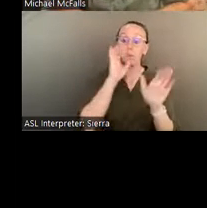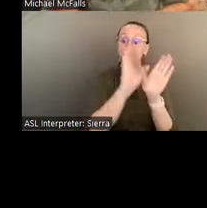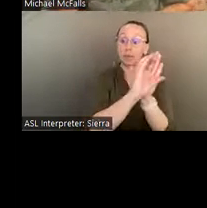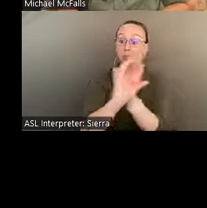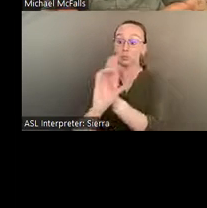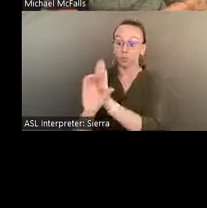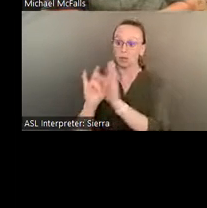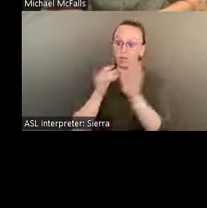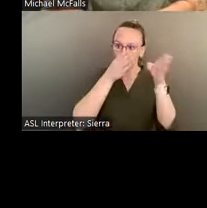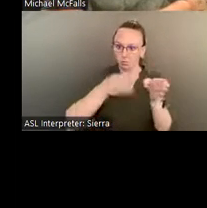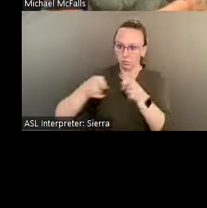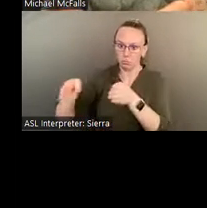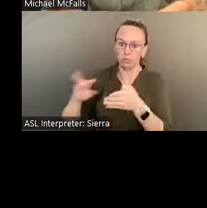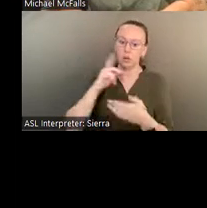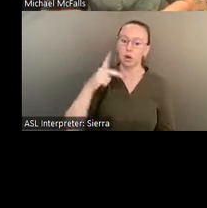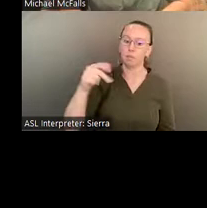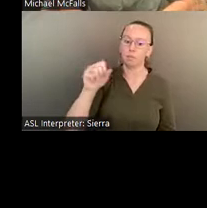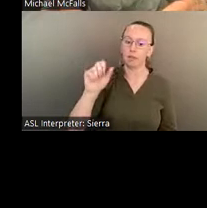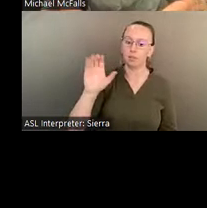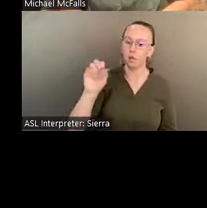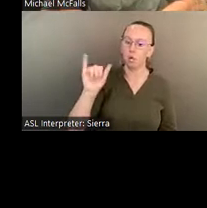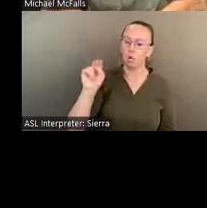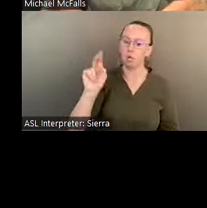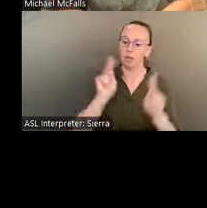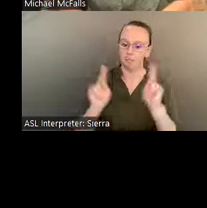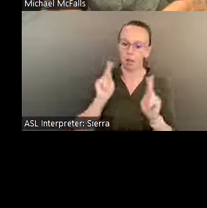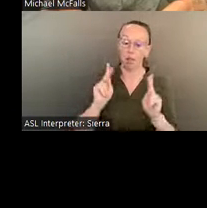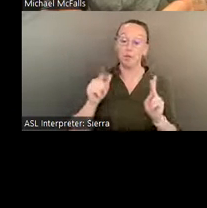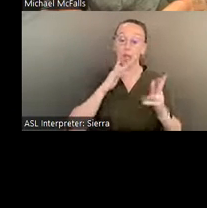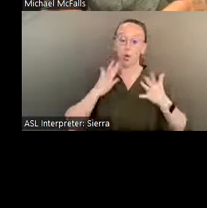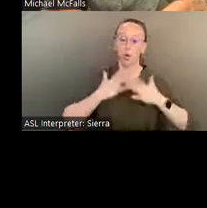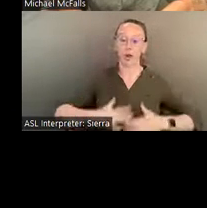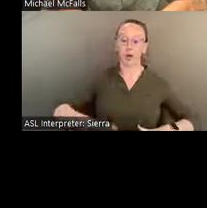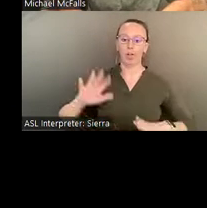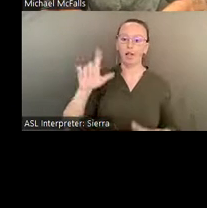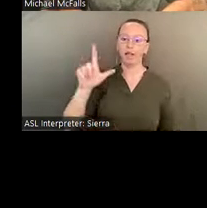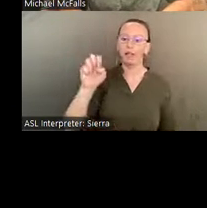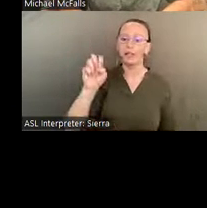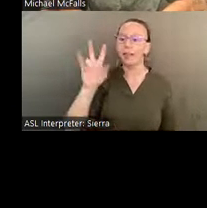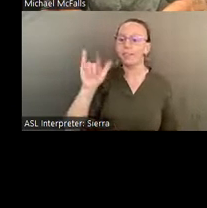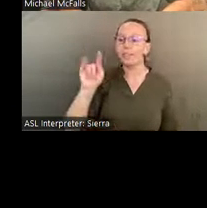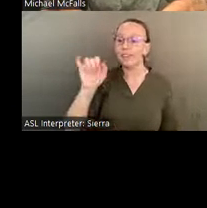These Pasaquoyans are wearing what he called levitation suits- or power suits- and as you